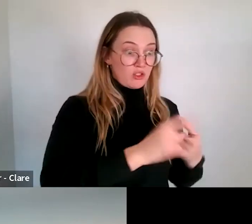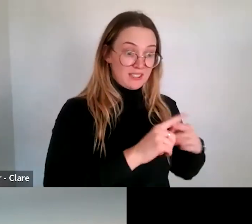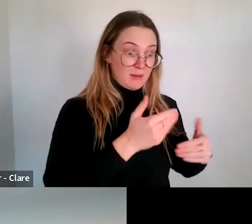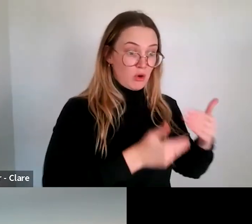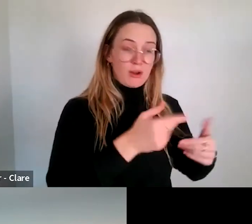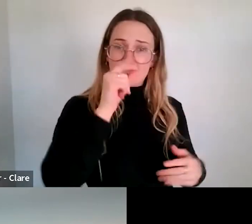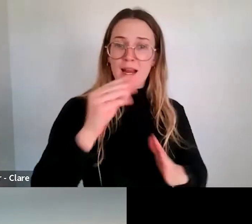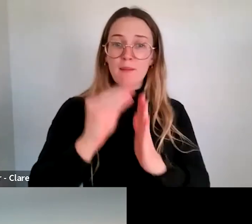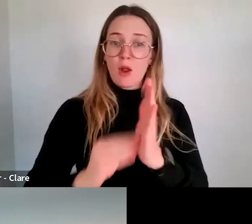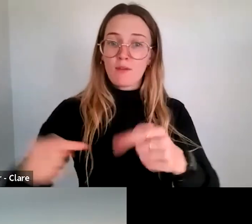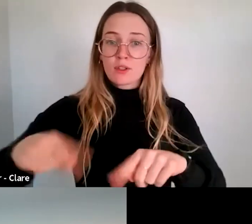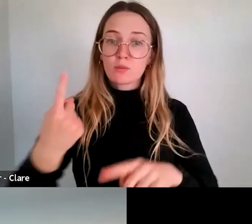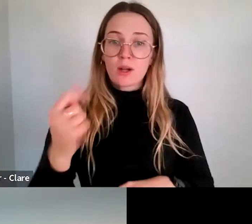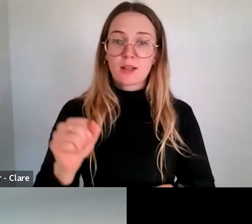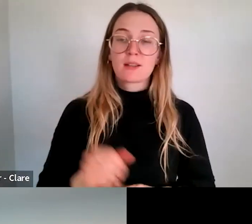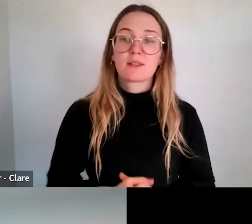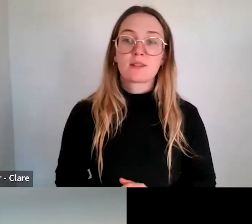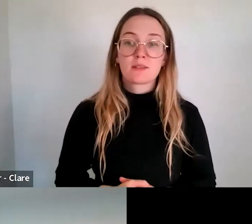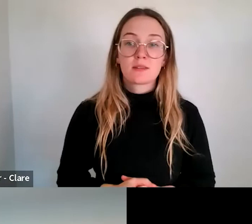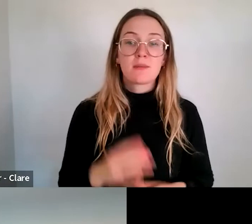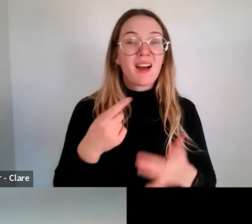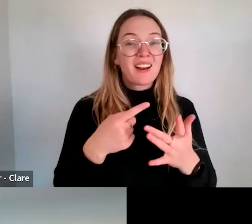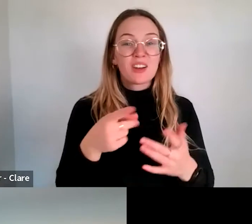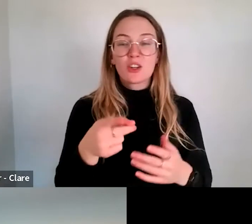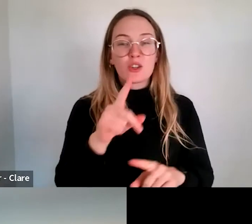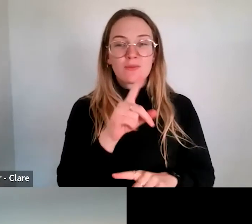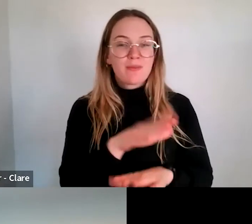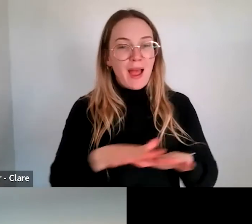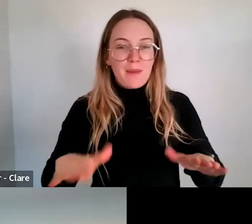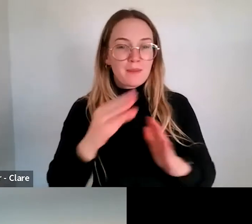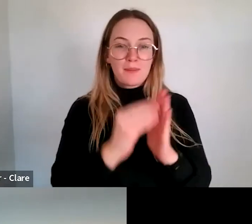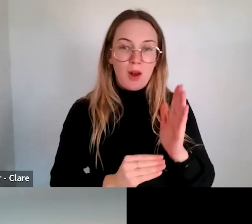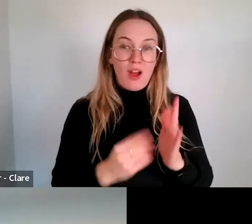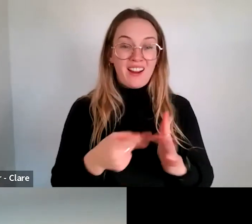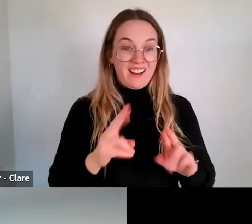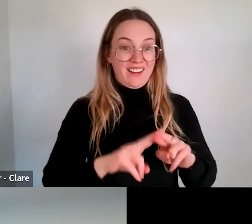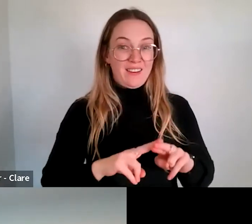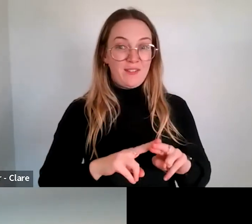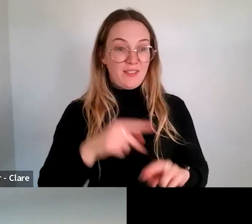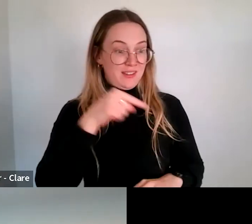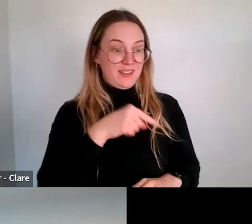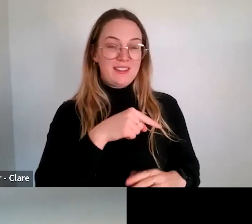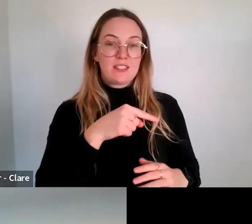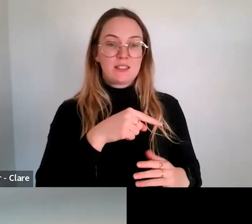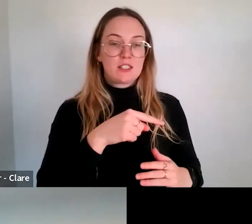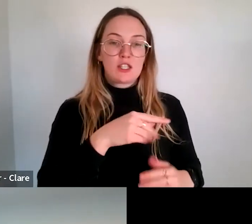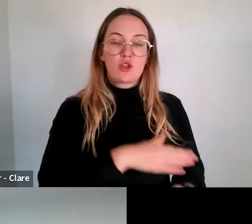The only time you're not eligible to apply is if that report is long overdue.